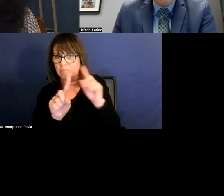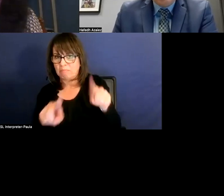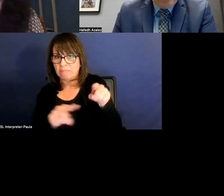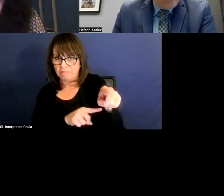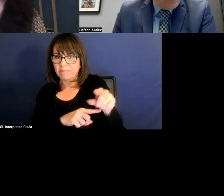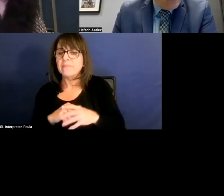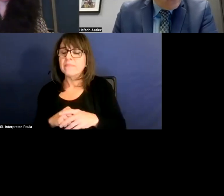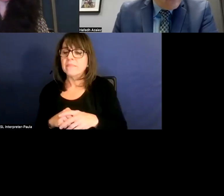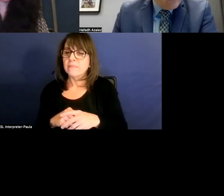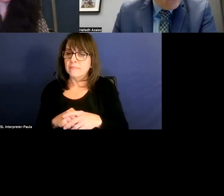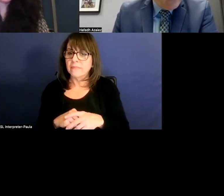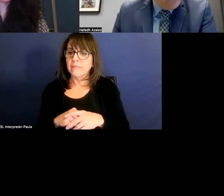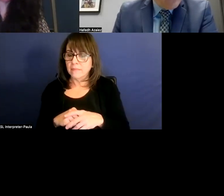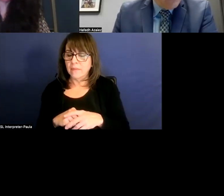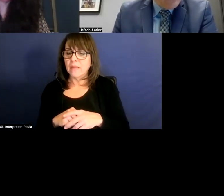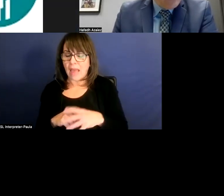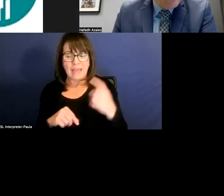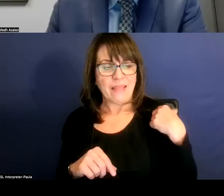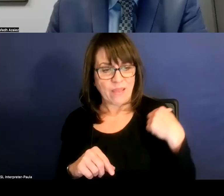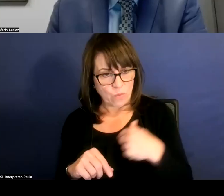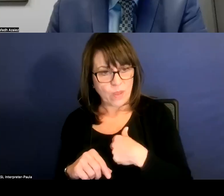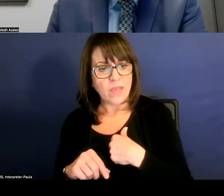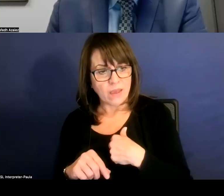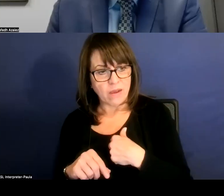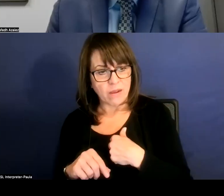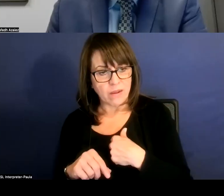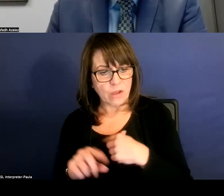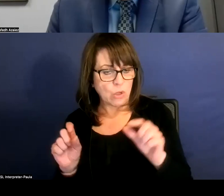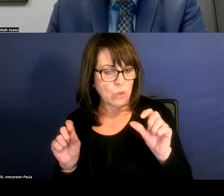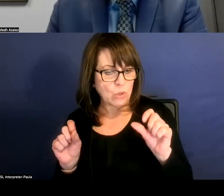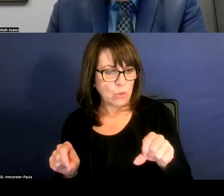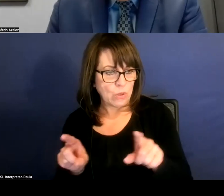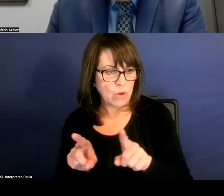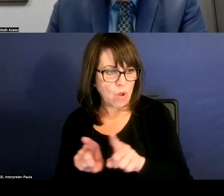As you all know, over here, we get also the state.